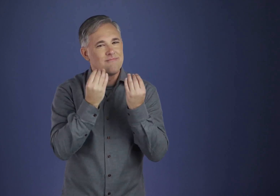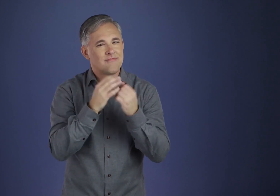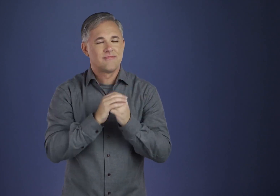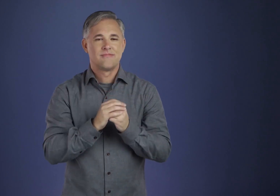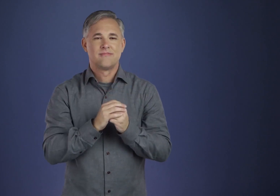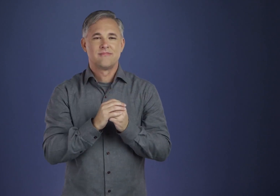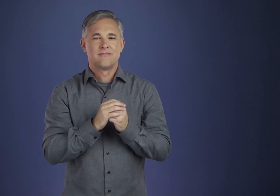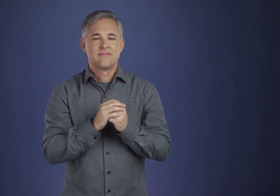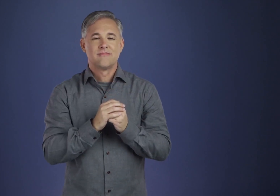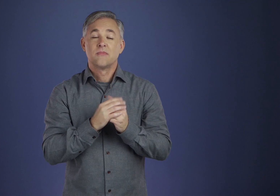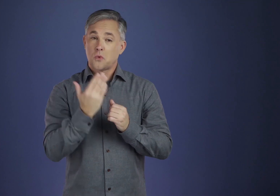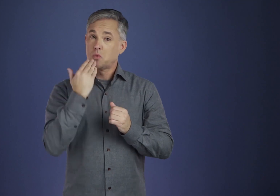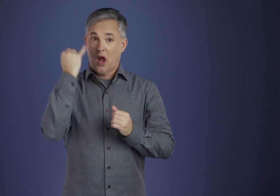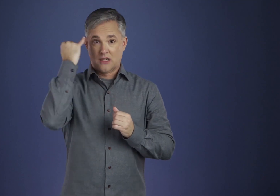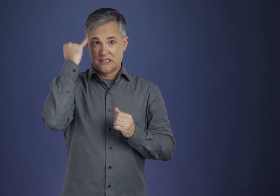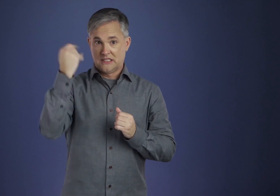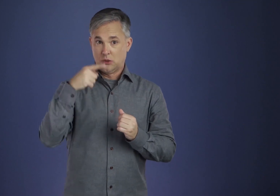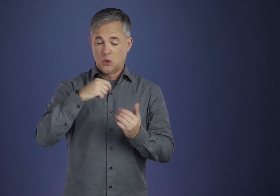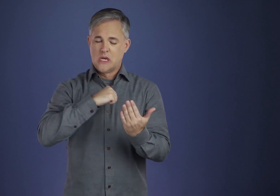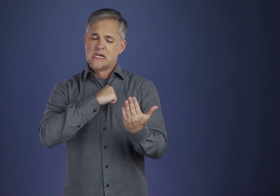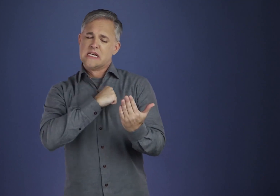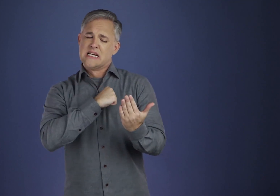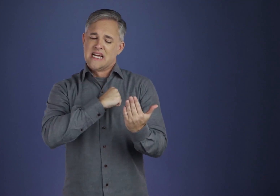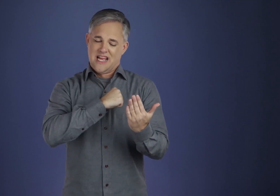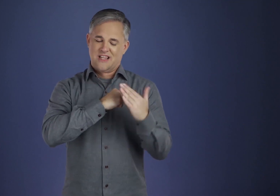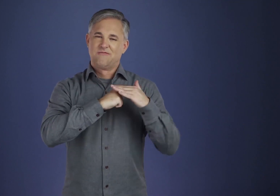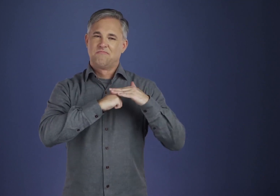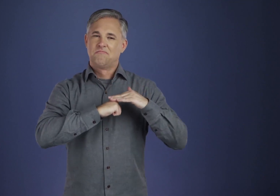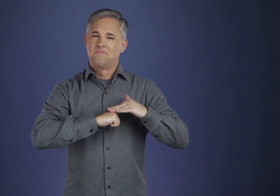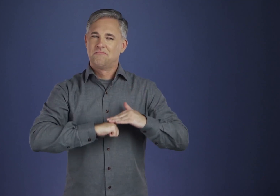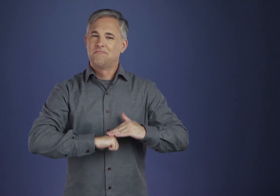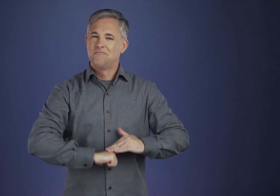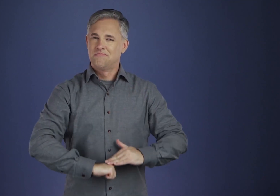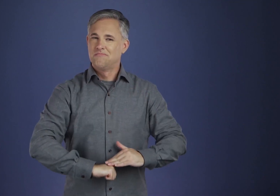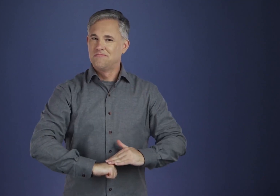It will help if we can drop all resistance to what our friend says.